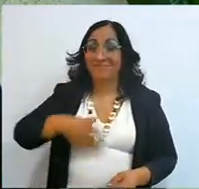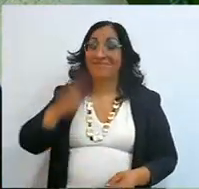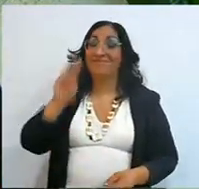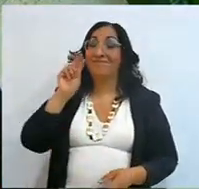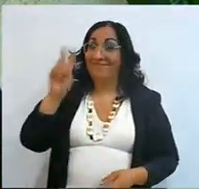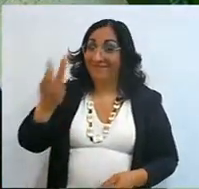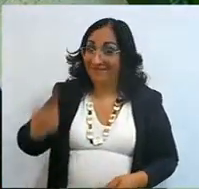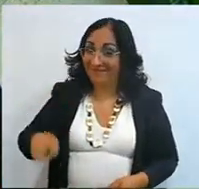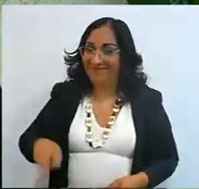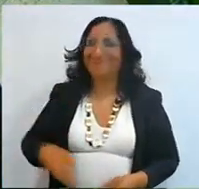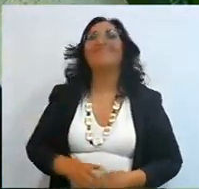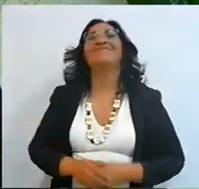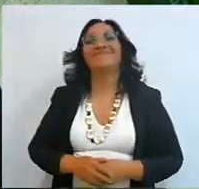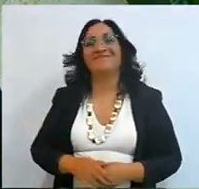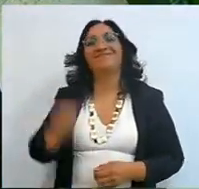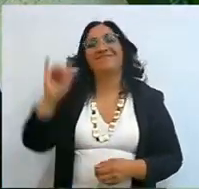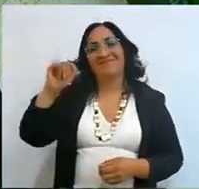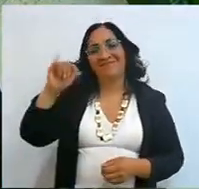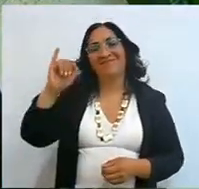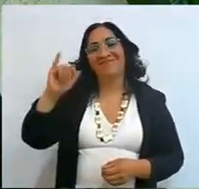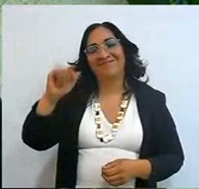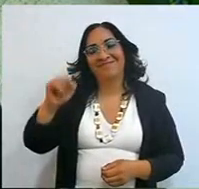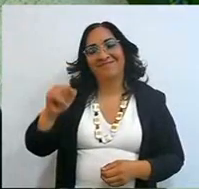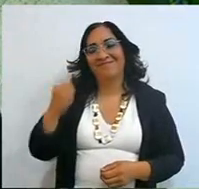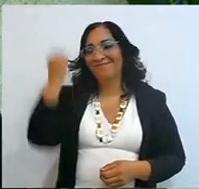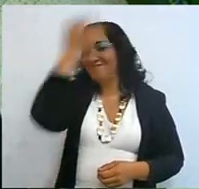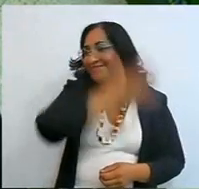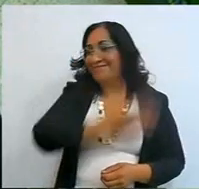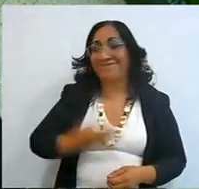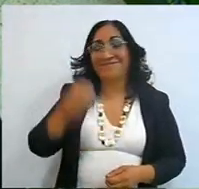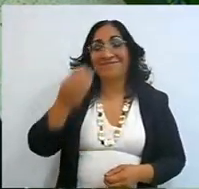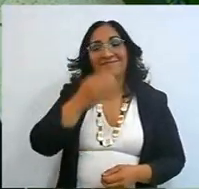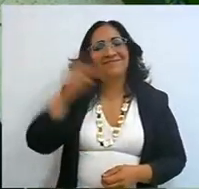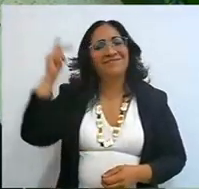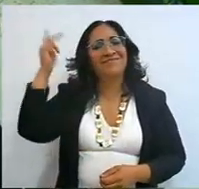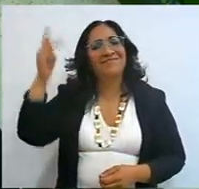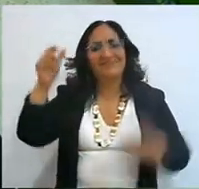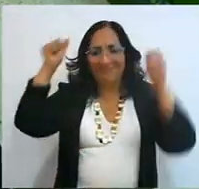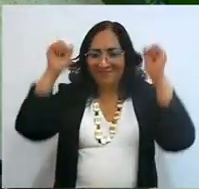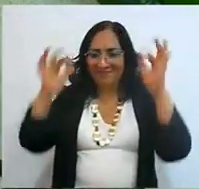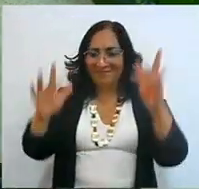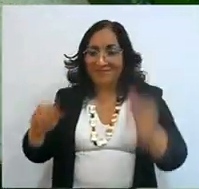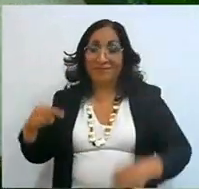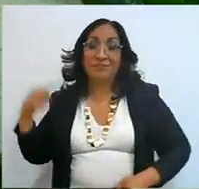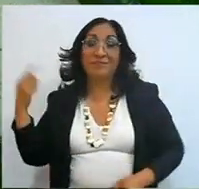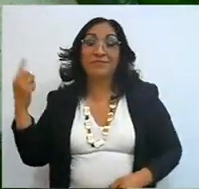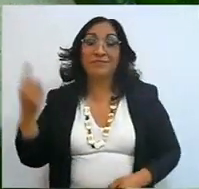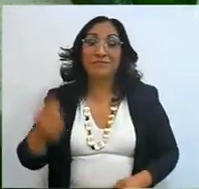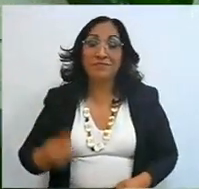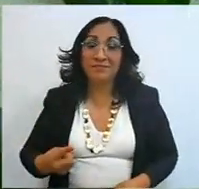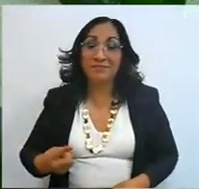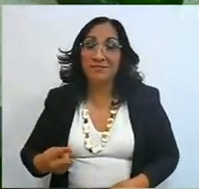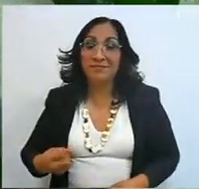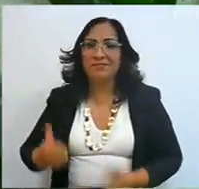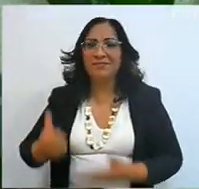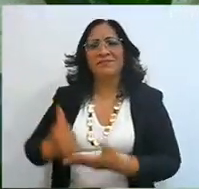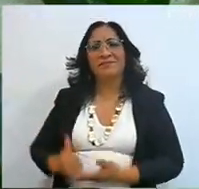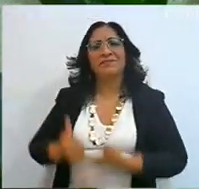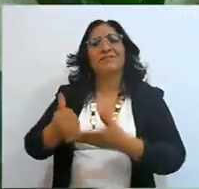We feel the presence of this beautiful people, blessed are they, prosper in their ways,